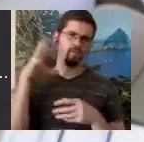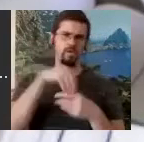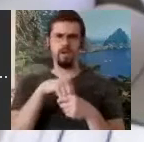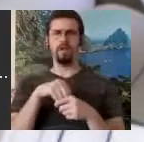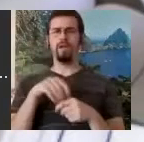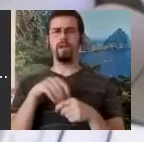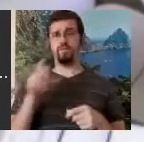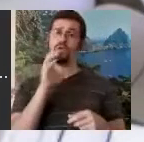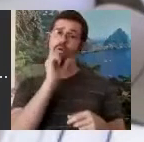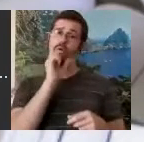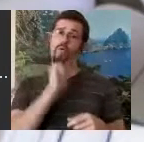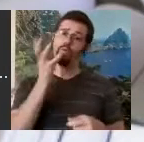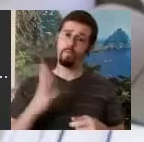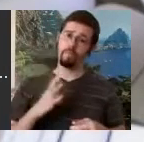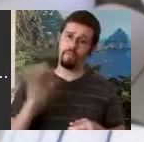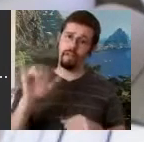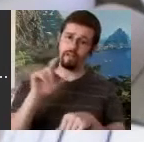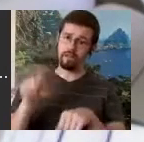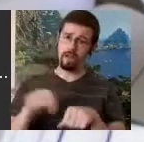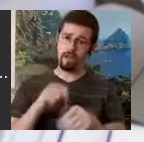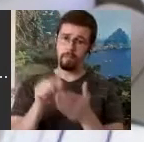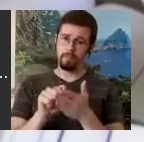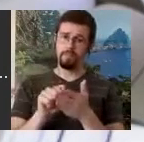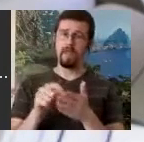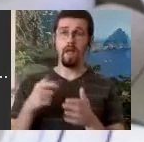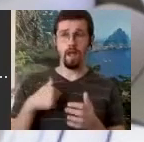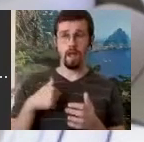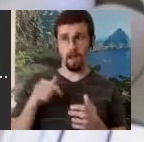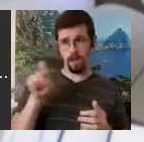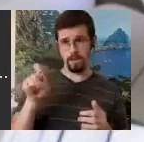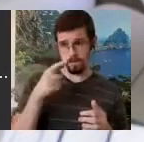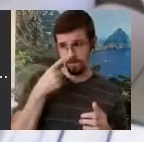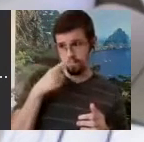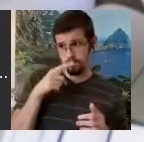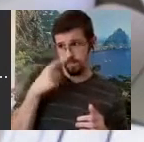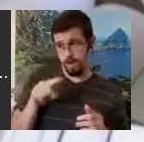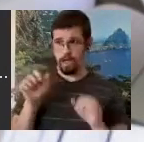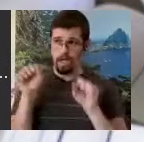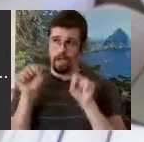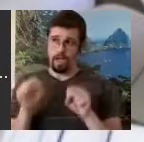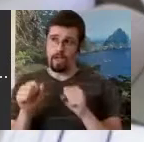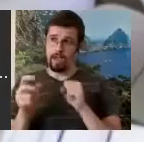And I asked her if she would let me preserve her memory of what they called